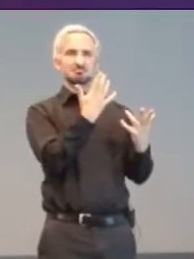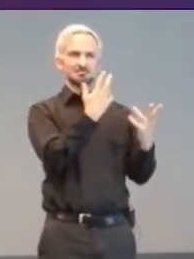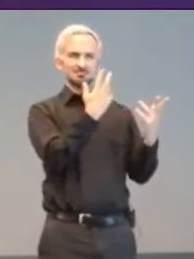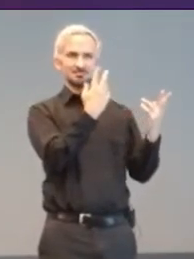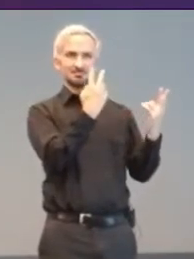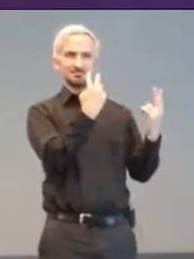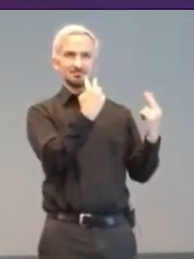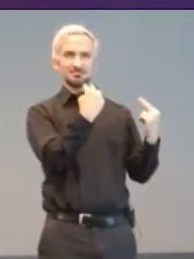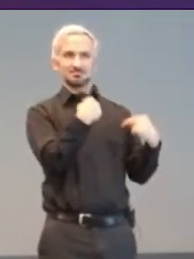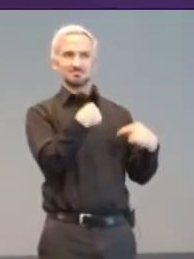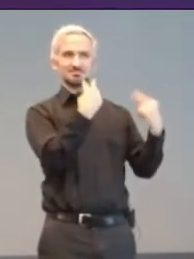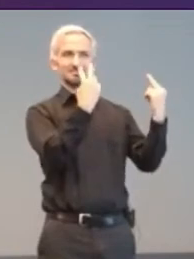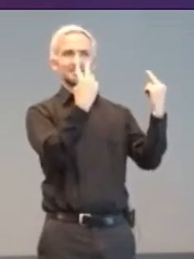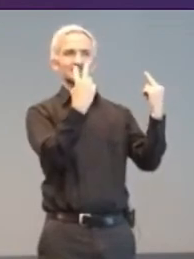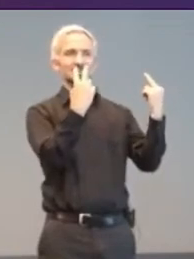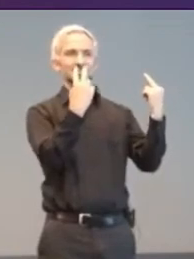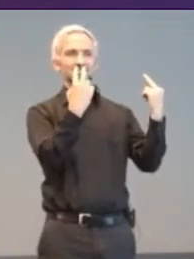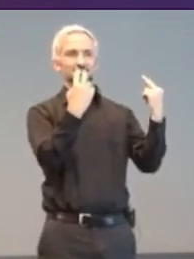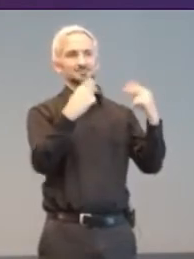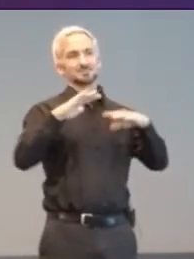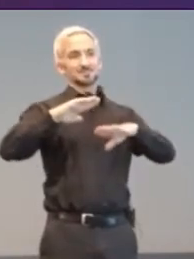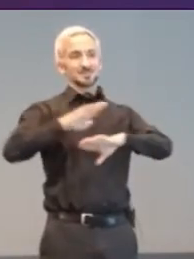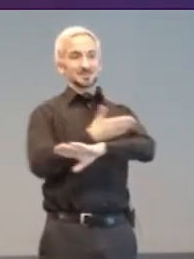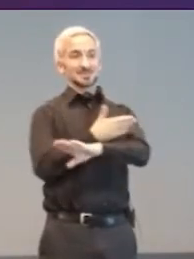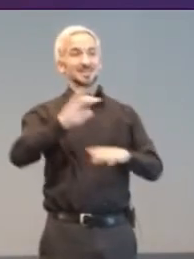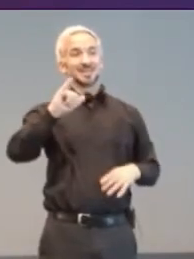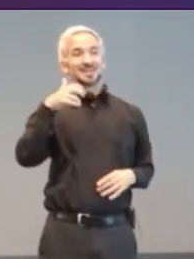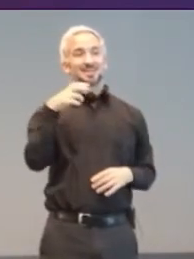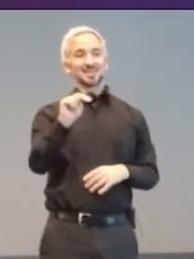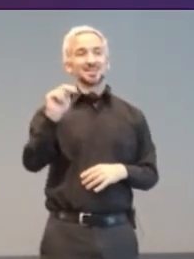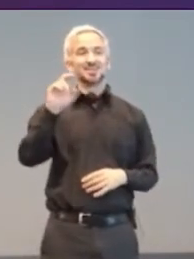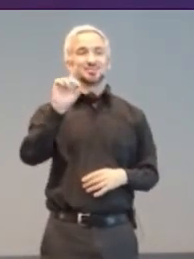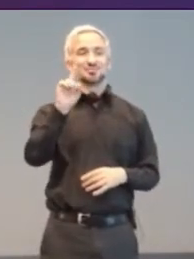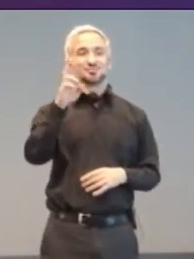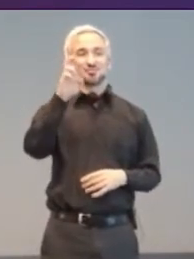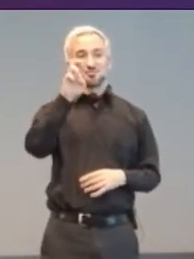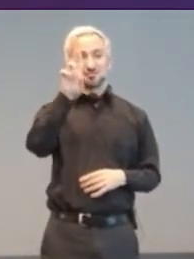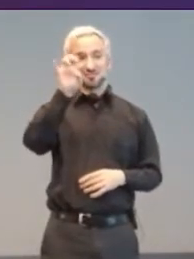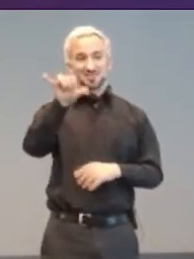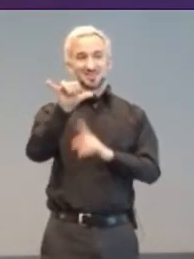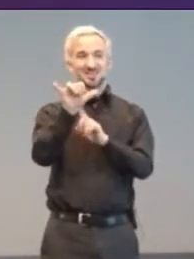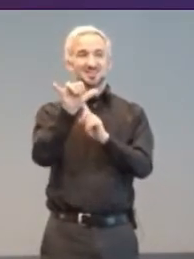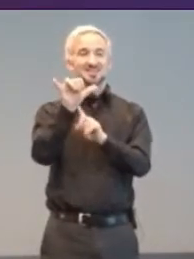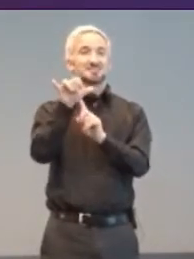most famous and most prickly Disabled people in the UK co-wrote the song Spasticus Autisticus